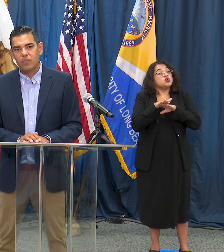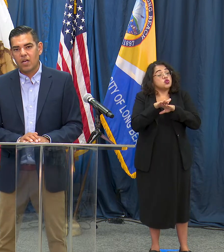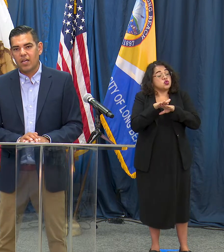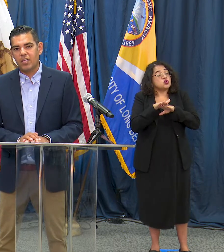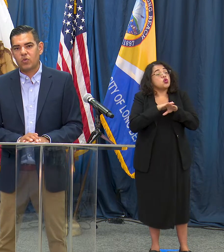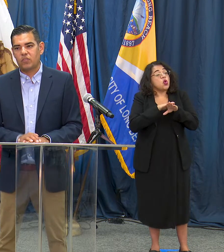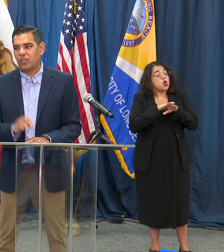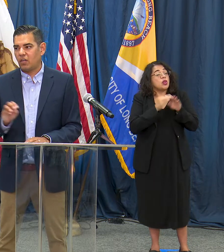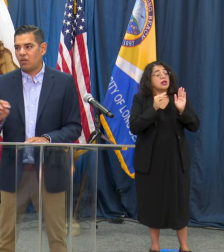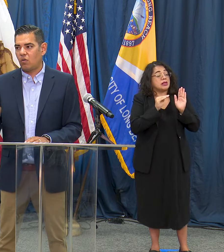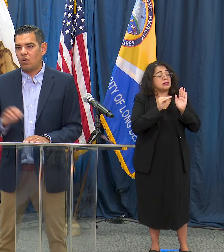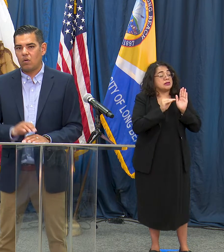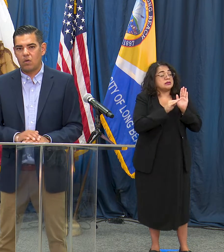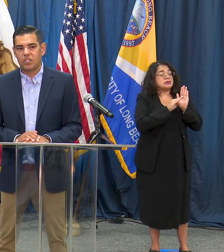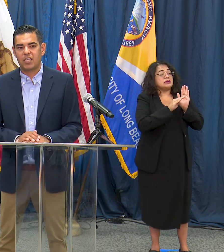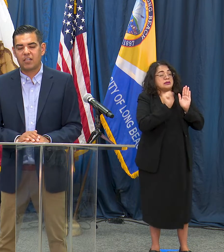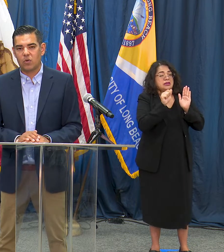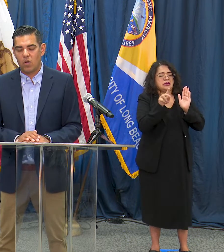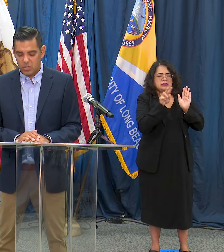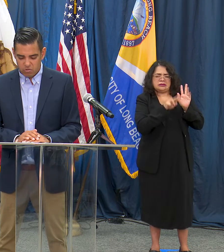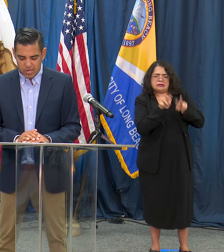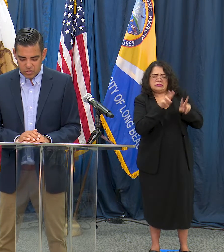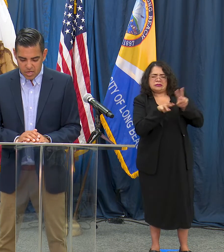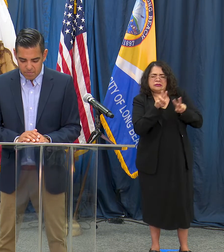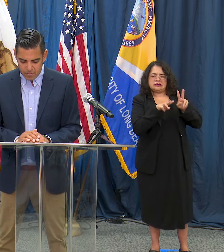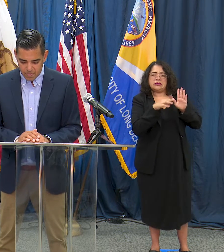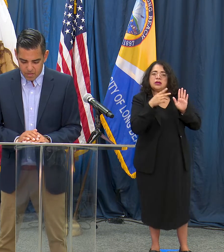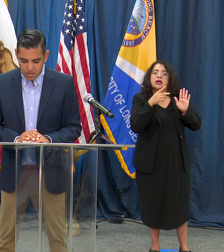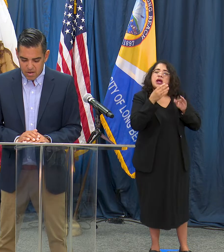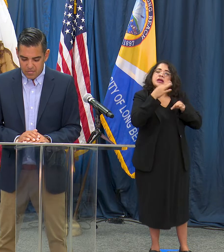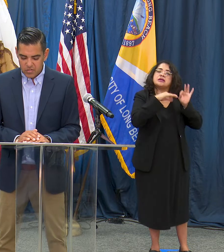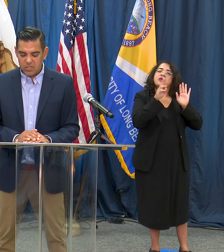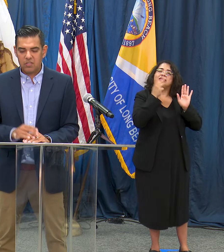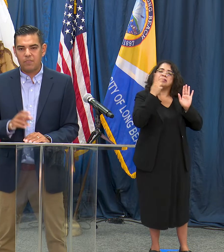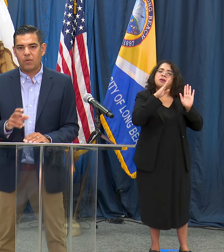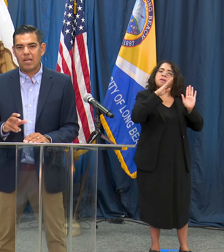increasing or ticking in the wrong direction up and this is something we